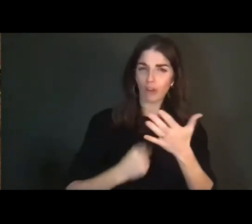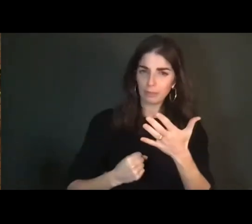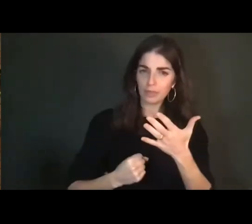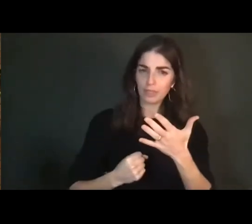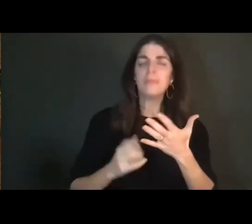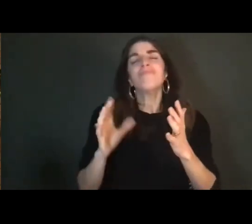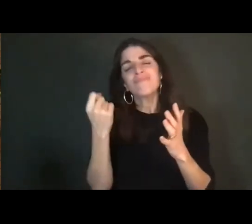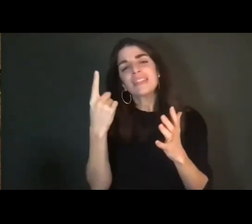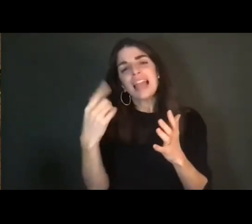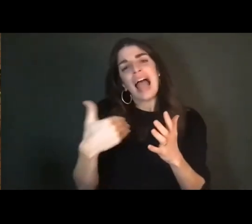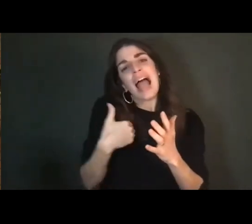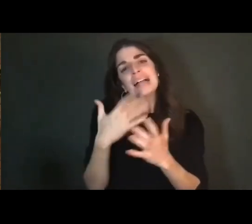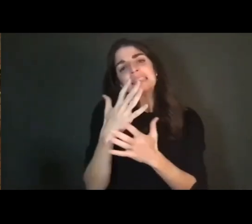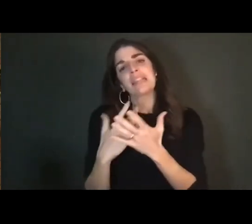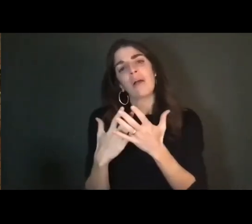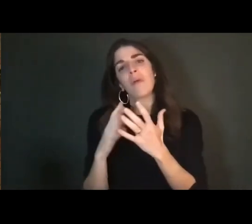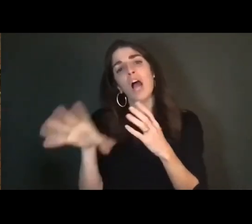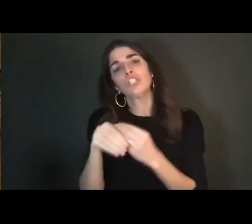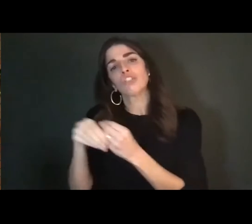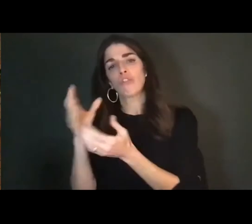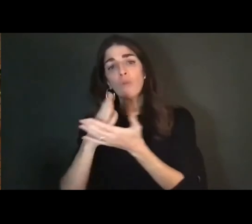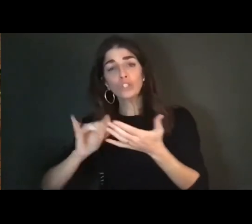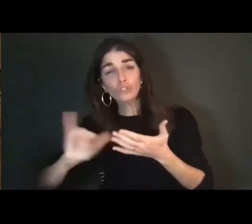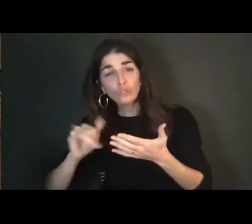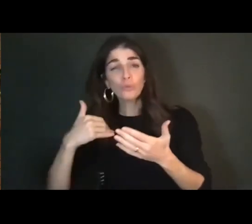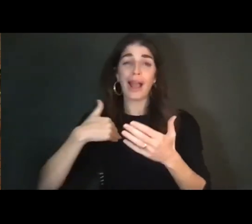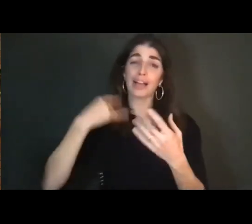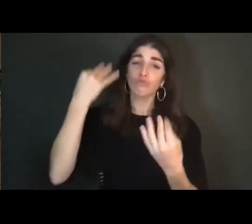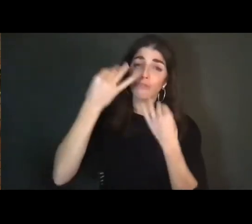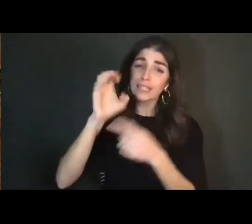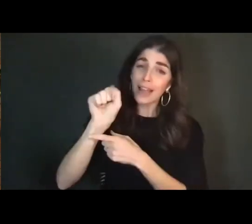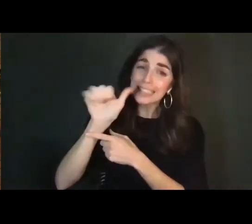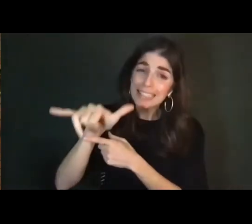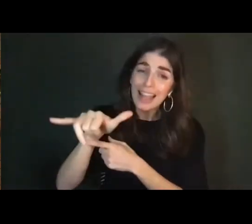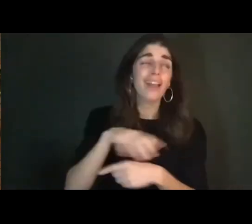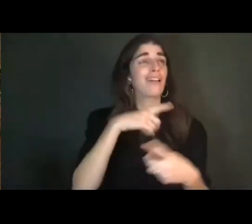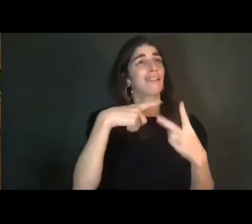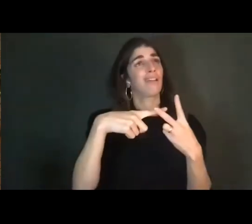reflective essay and a description of the methodology in terms of bringing the script